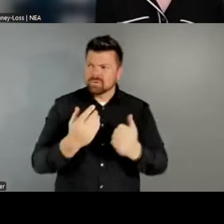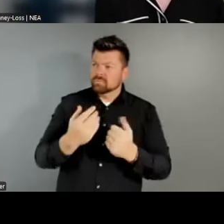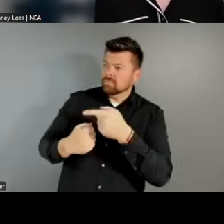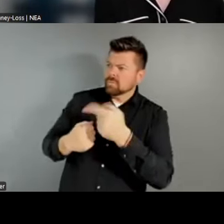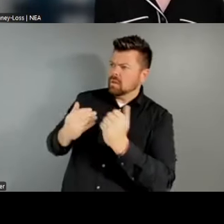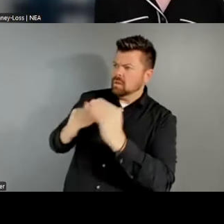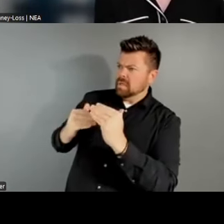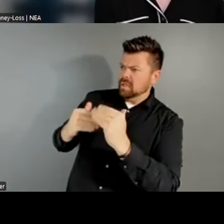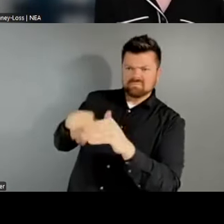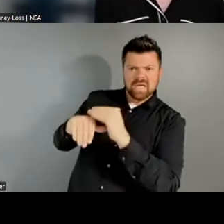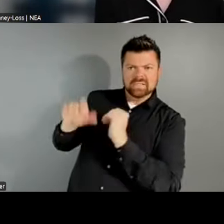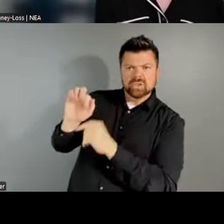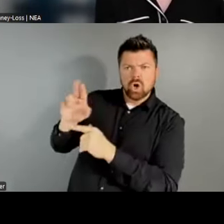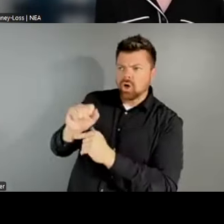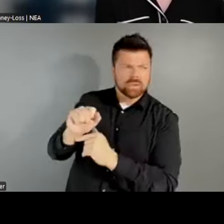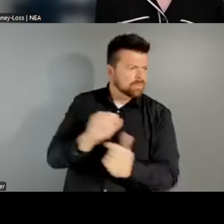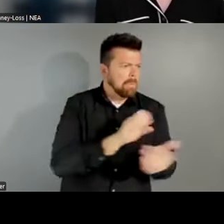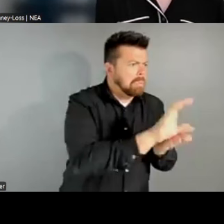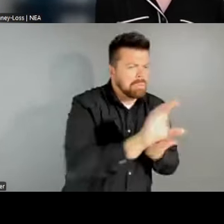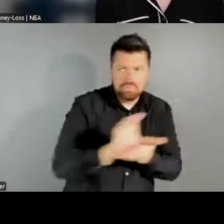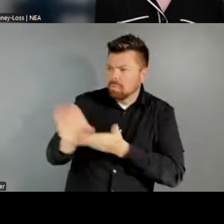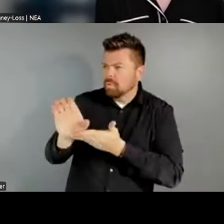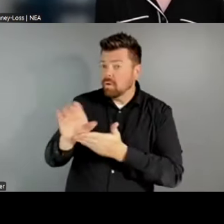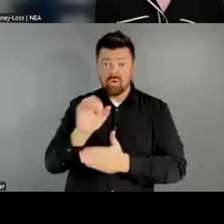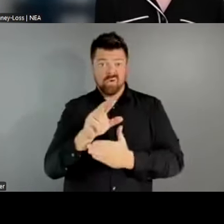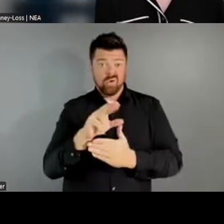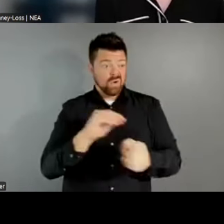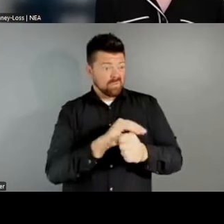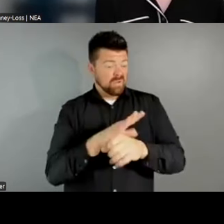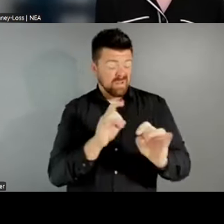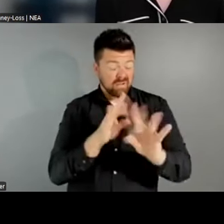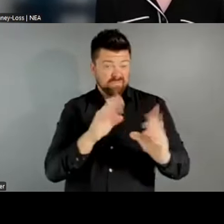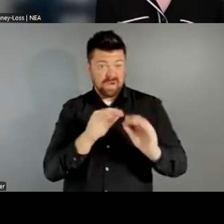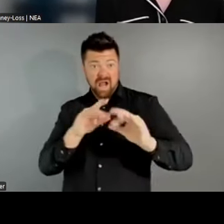and those that were disproportionately impacted by the pandemic. So I'm excited to see what